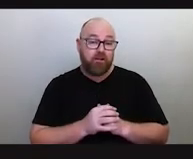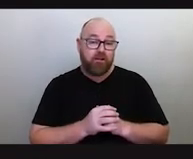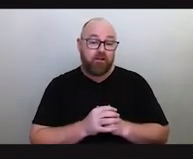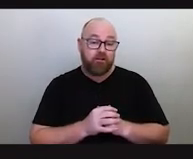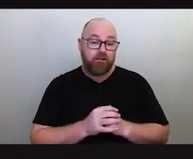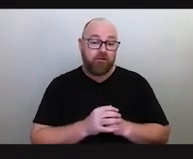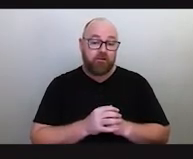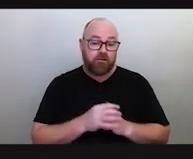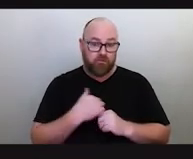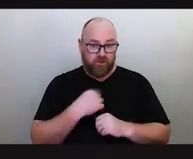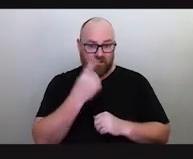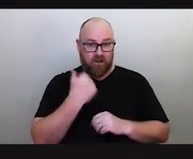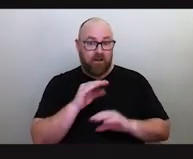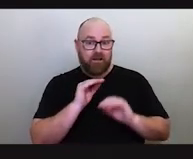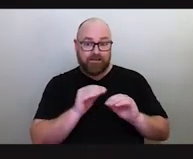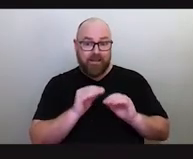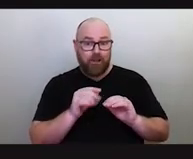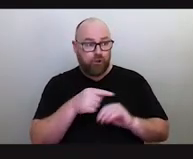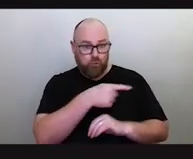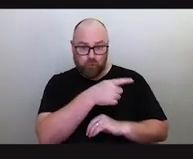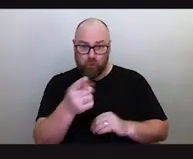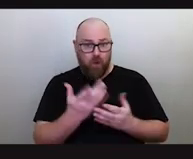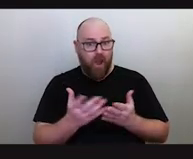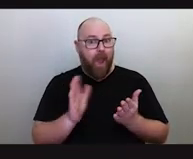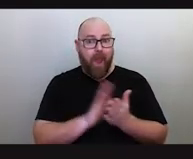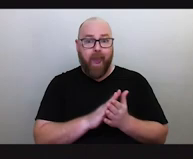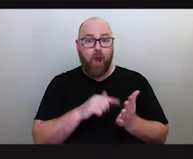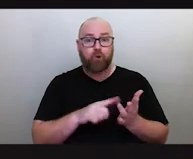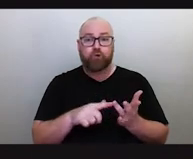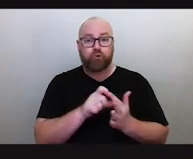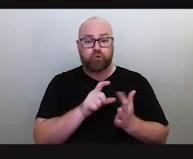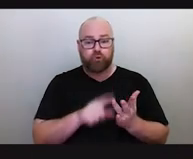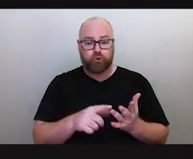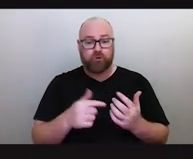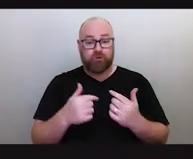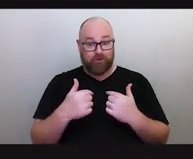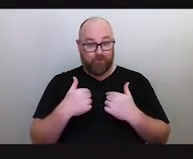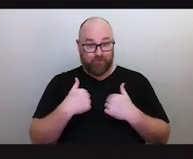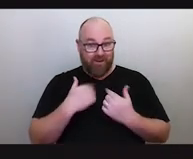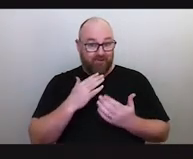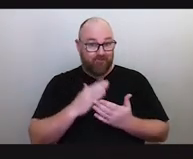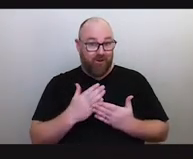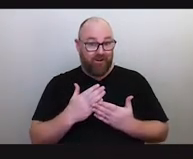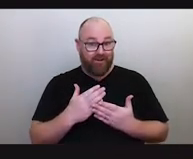we can teach the world how to do it. We have a track record unparalleled on this planet